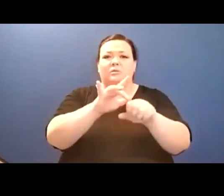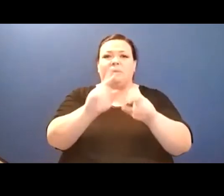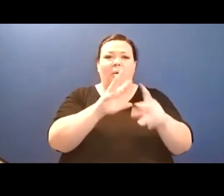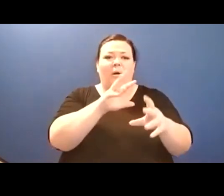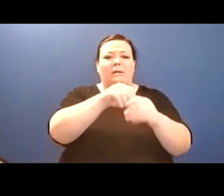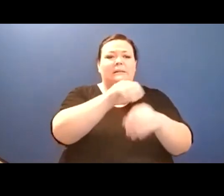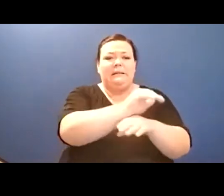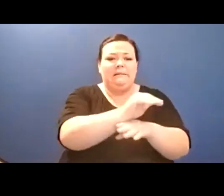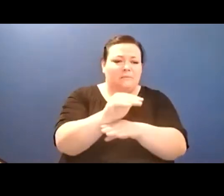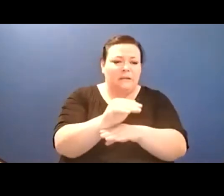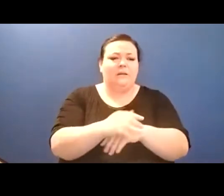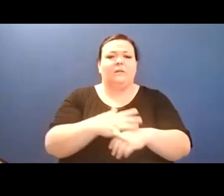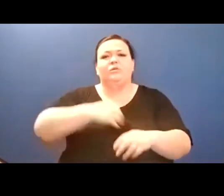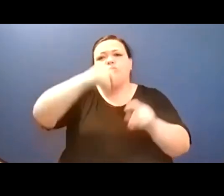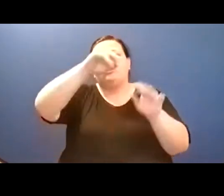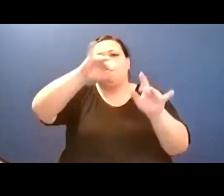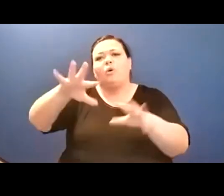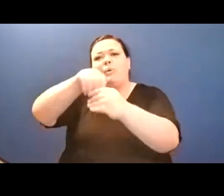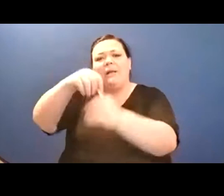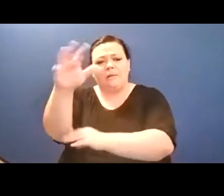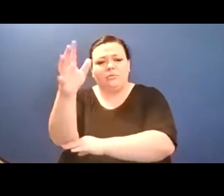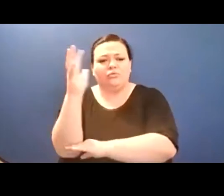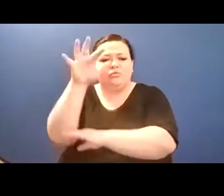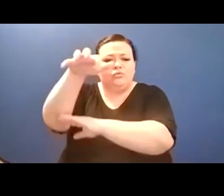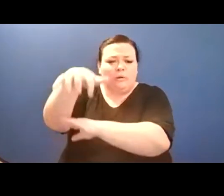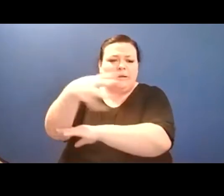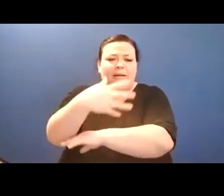I feel like it contributes to that feeling of, you know, that poetry is all one big community,